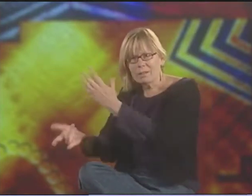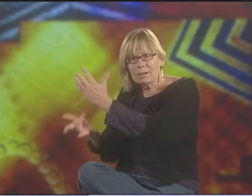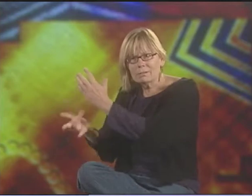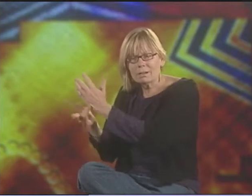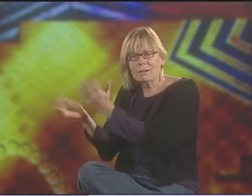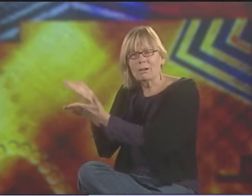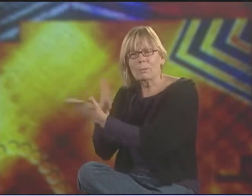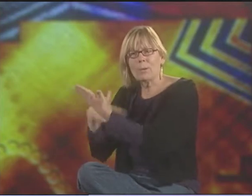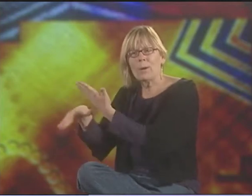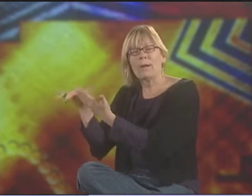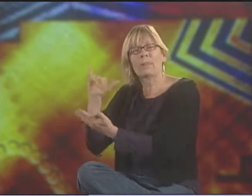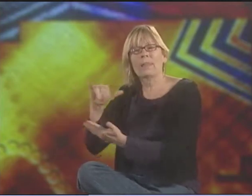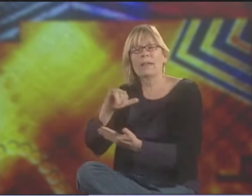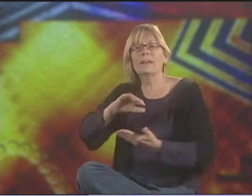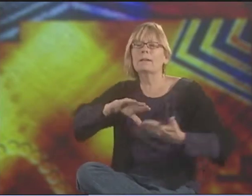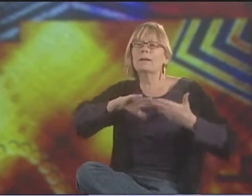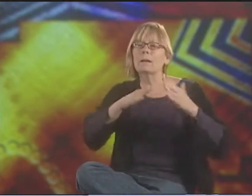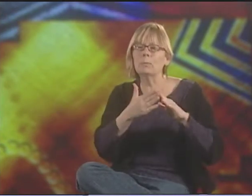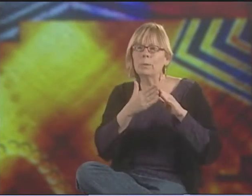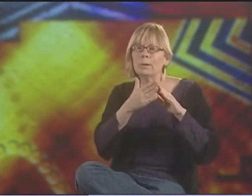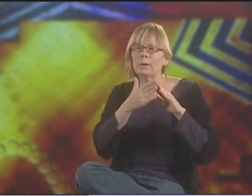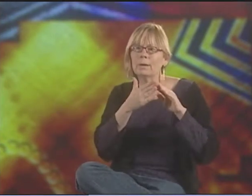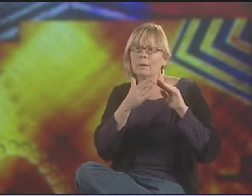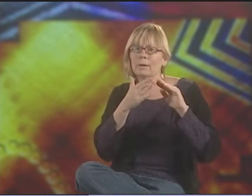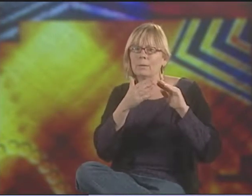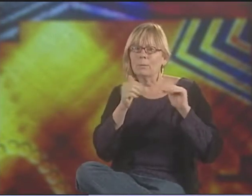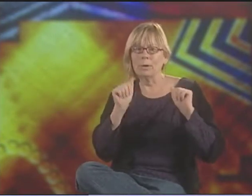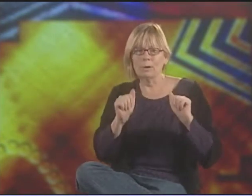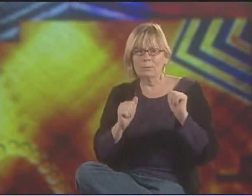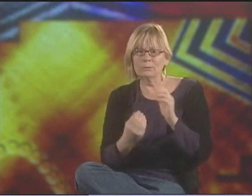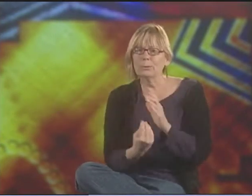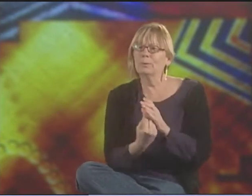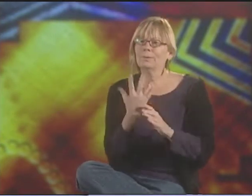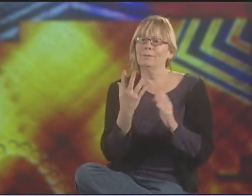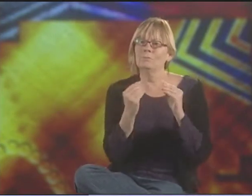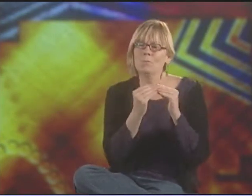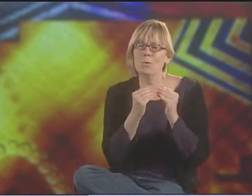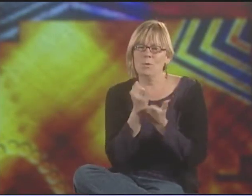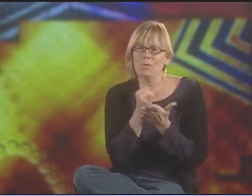MAYBE BECAUSE THE TECHNICAL PART IS SO EMPHASIZED